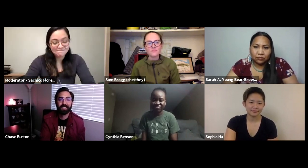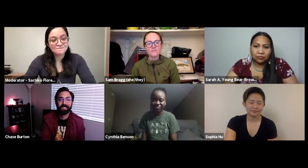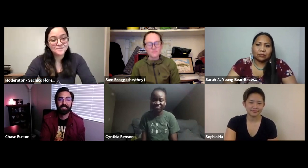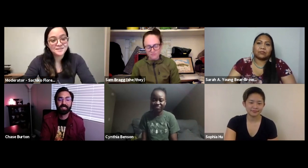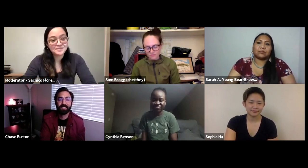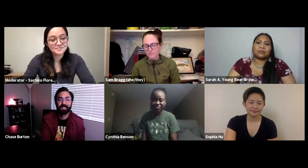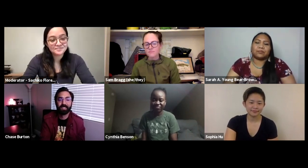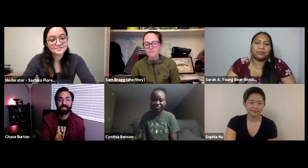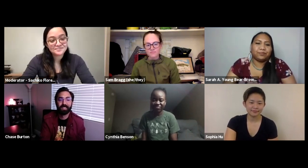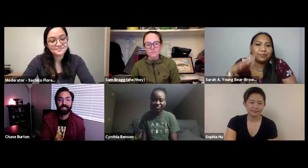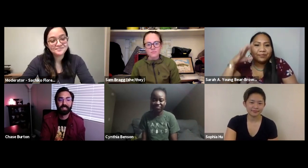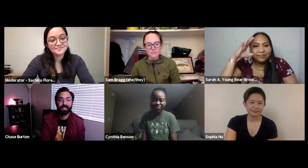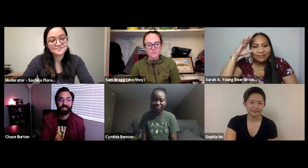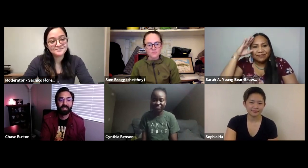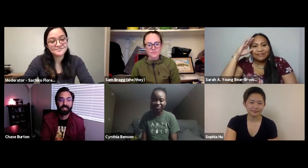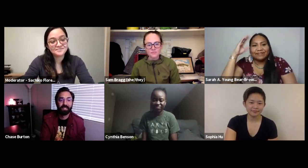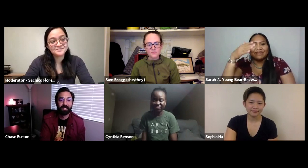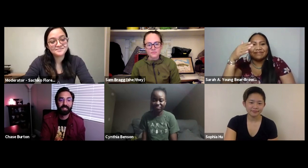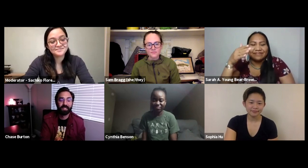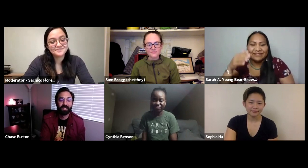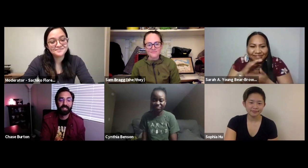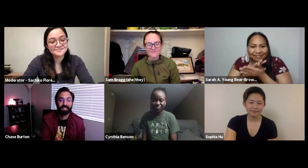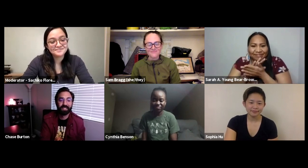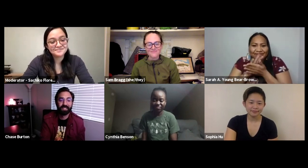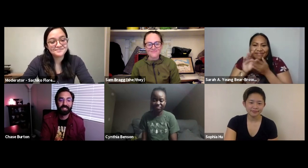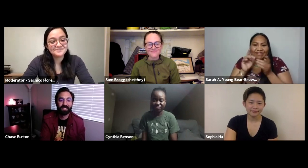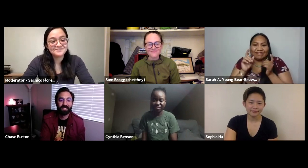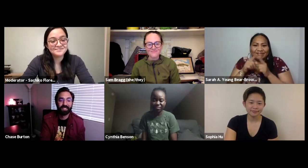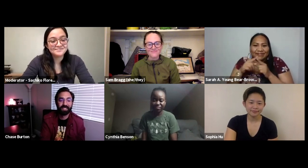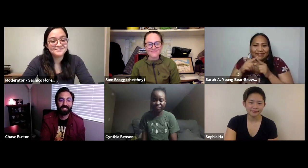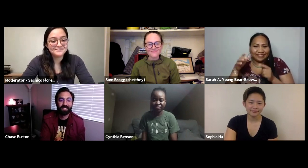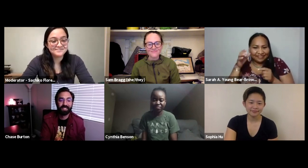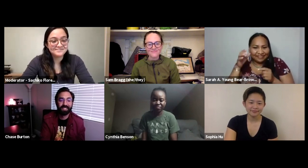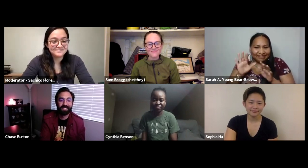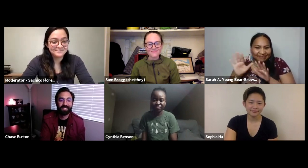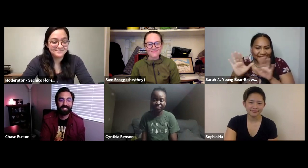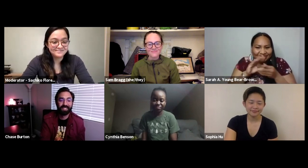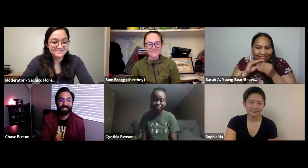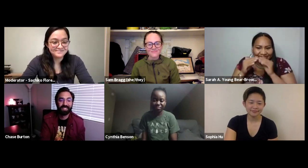over to Sarah. SARAH: Hi everyone! It's really nice meet